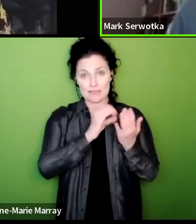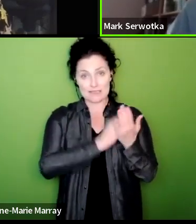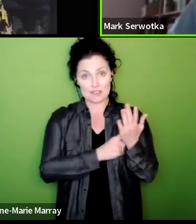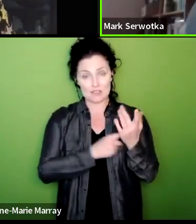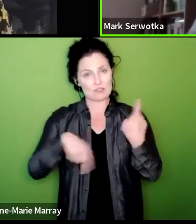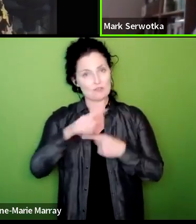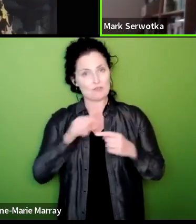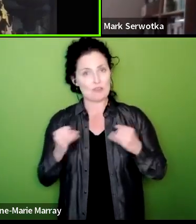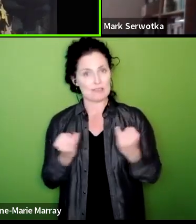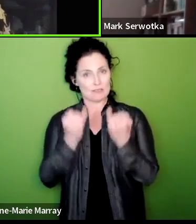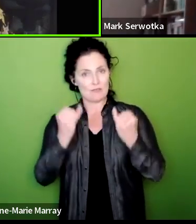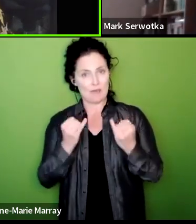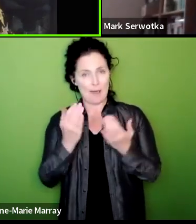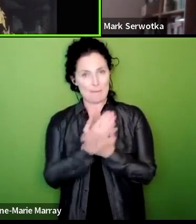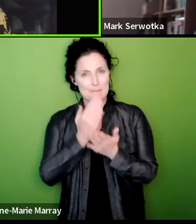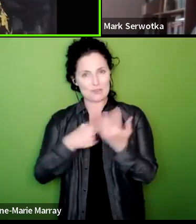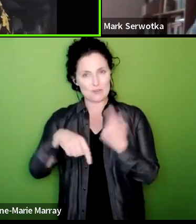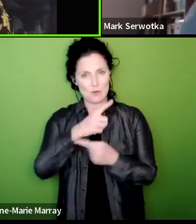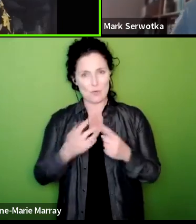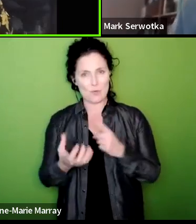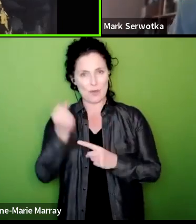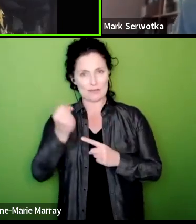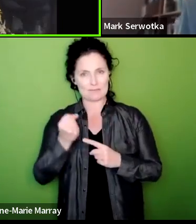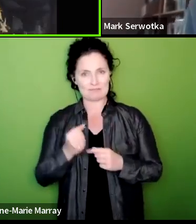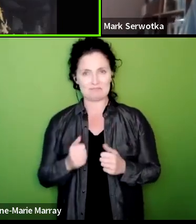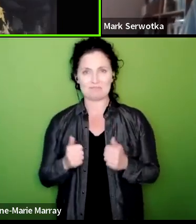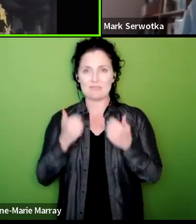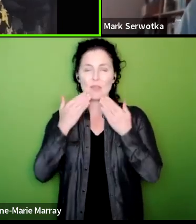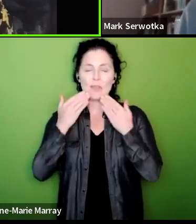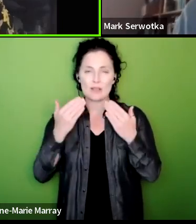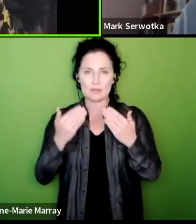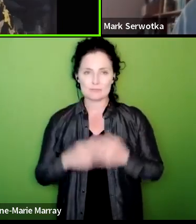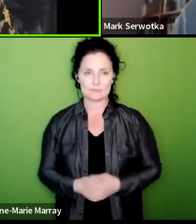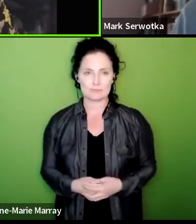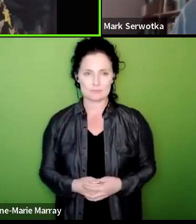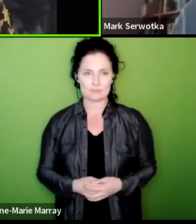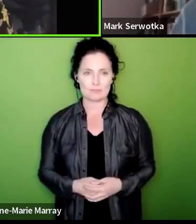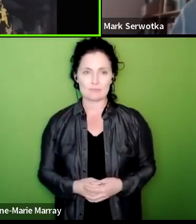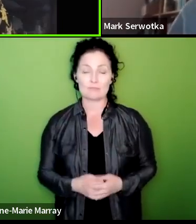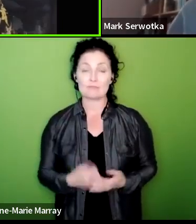very much okay thanks very much Mark okay just for completeness Corey Davis has said is there